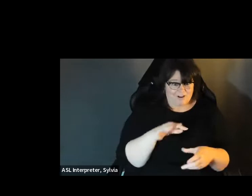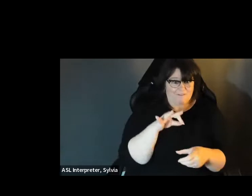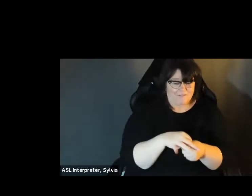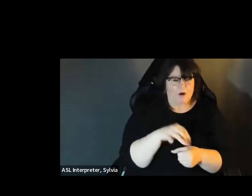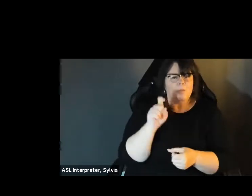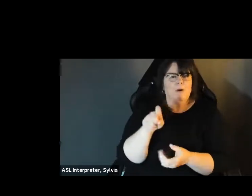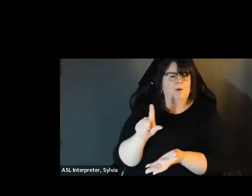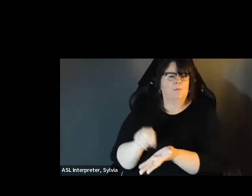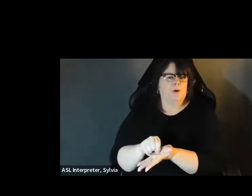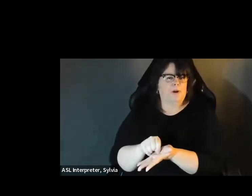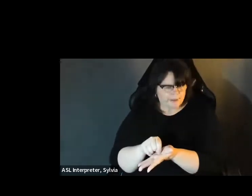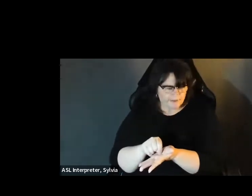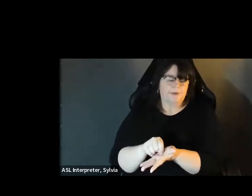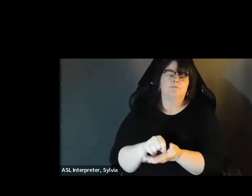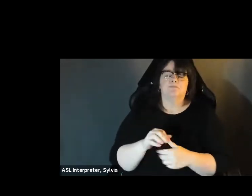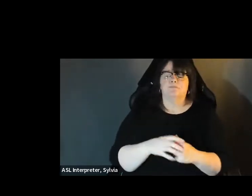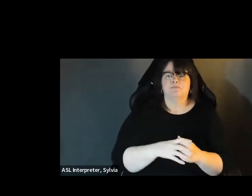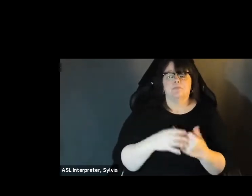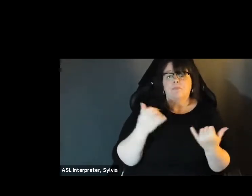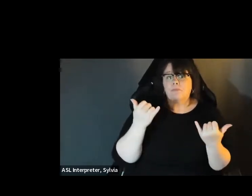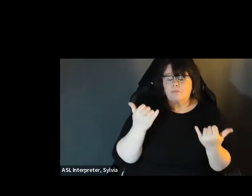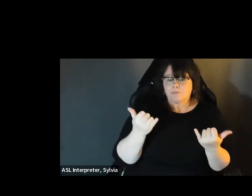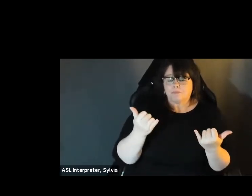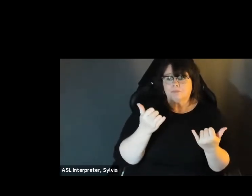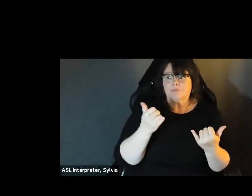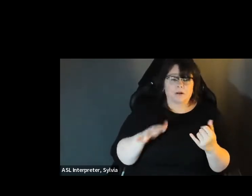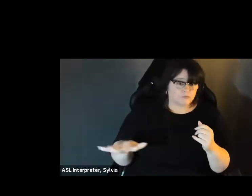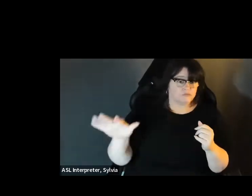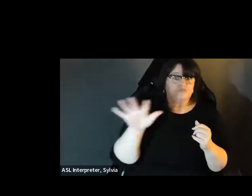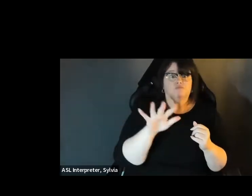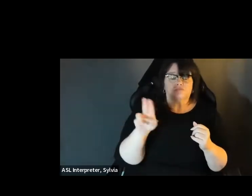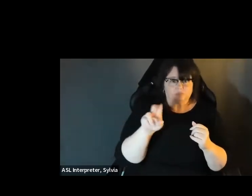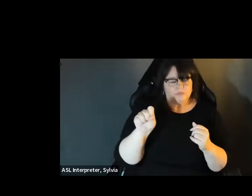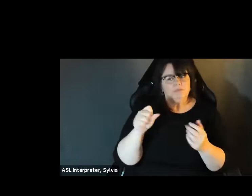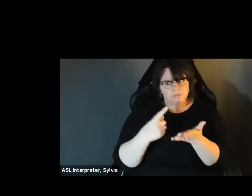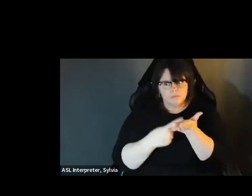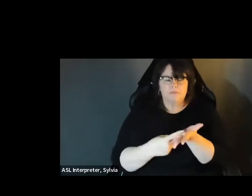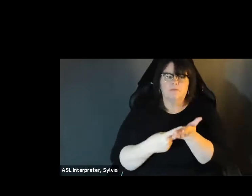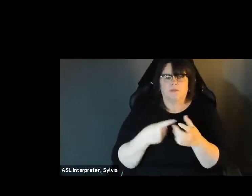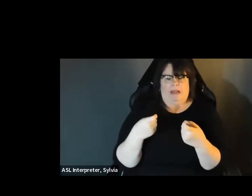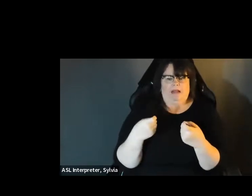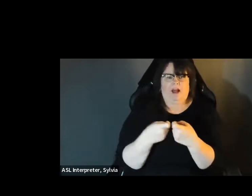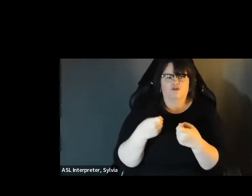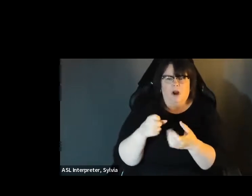to have a printer at least for now . One of the fastest growth technologies down the country